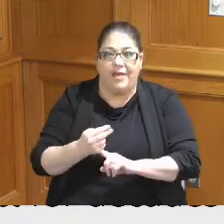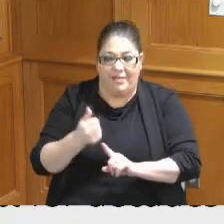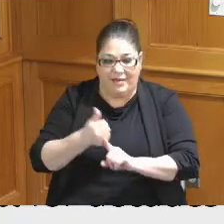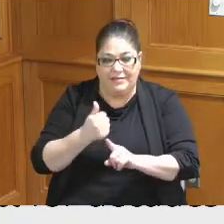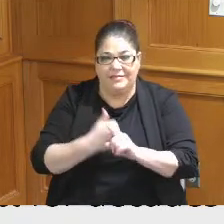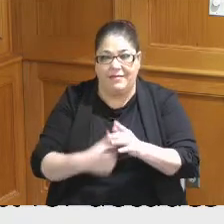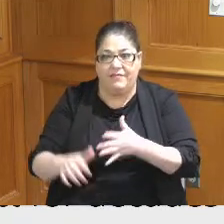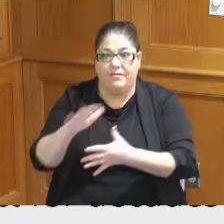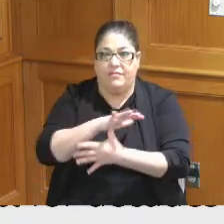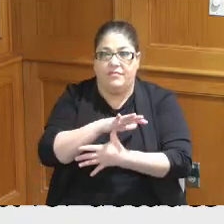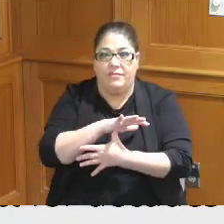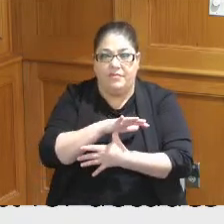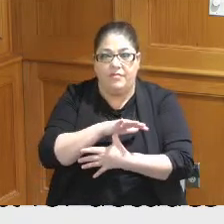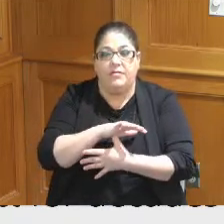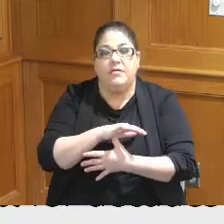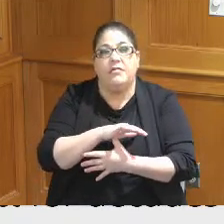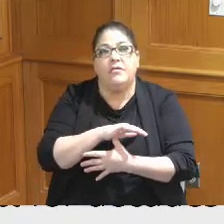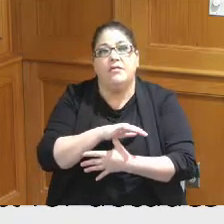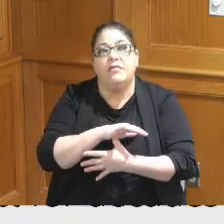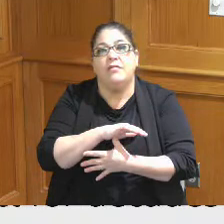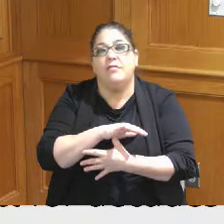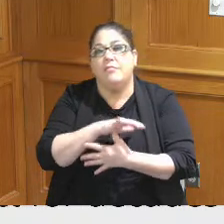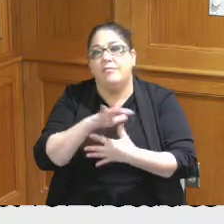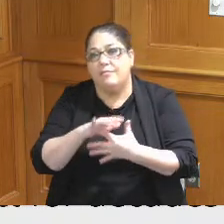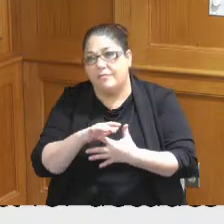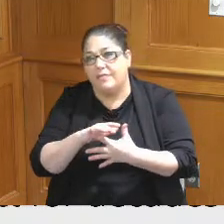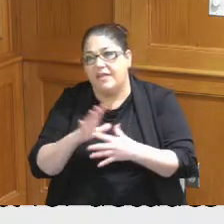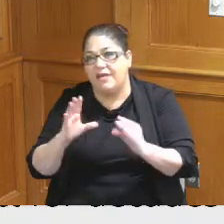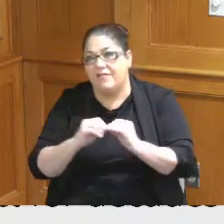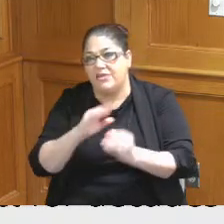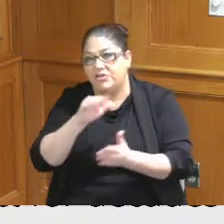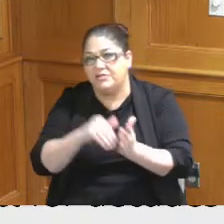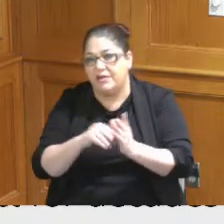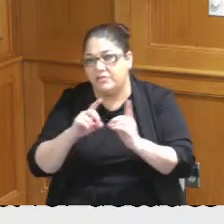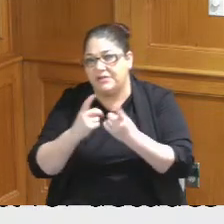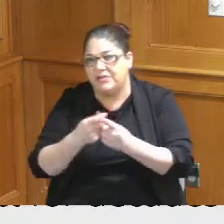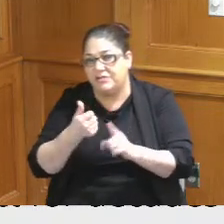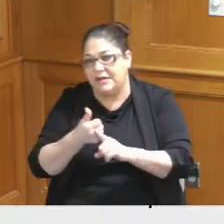both are in to some degree interrelated which we'll talk about here in a little bit Leslie